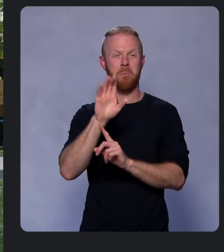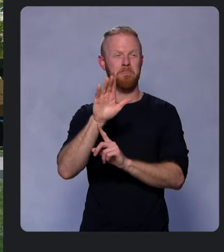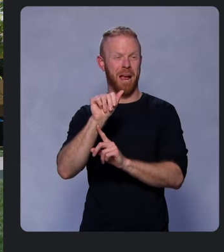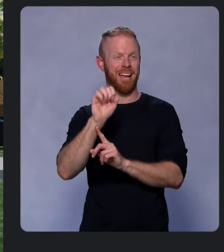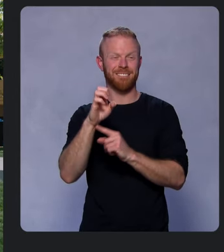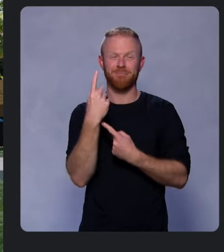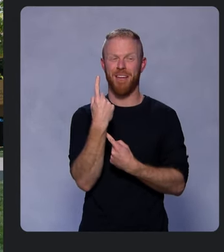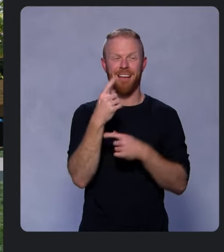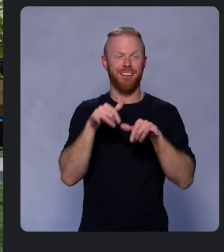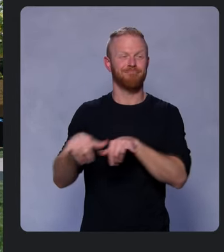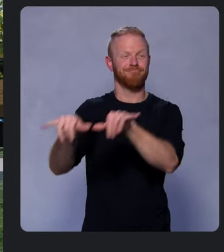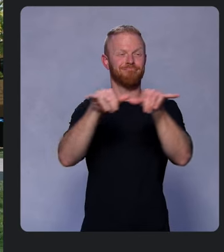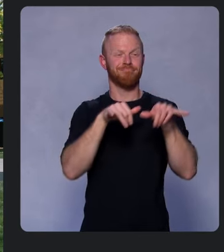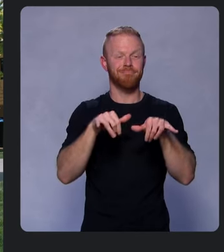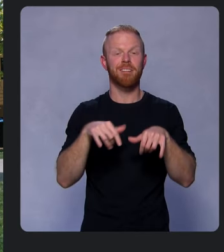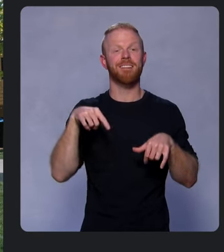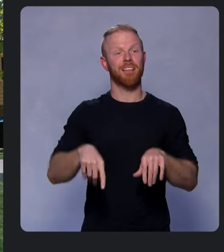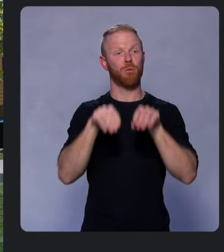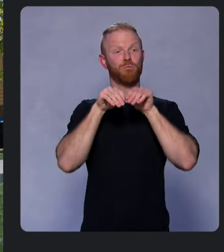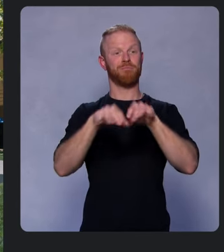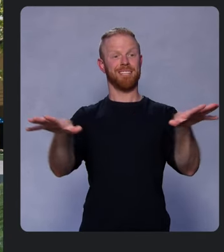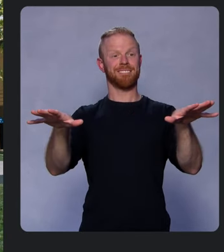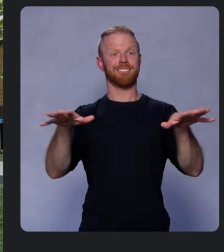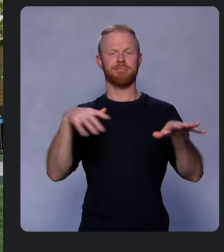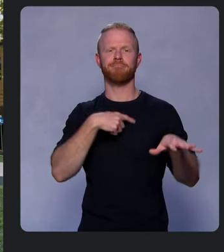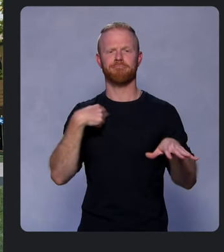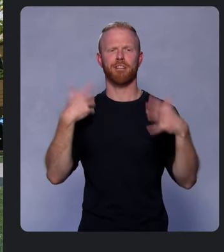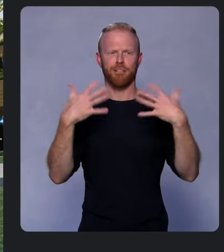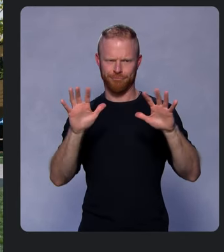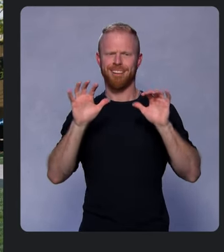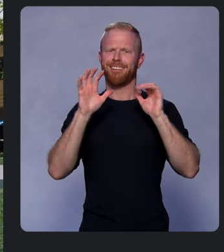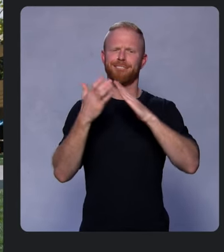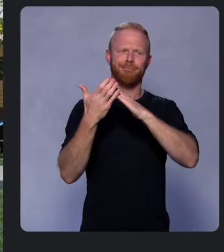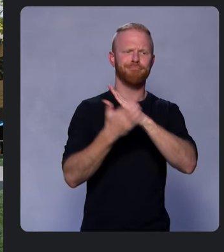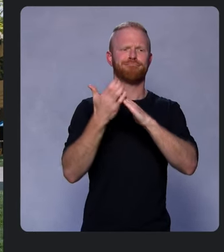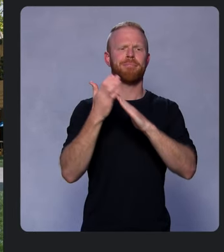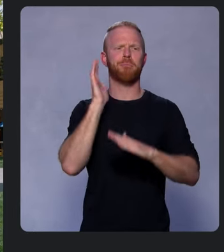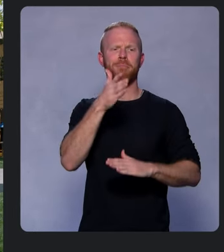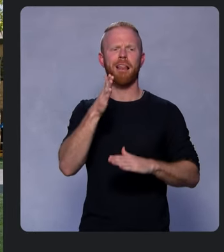In this release, we’ve enabled sound null safety by default for a new projects.